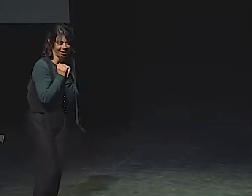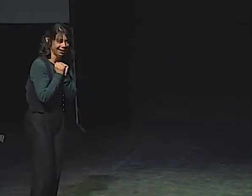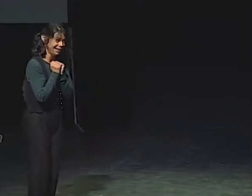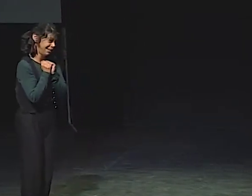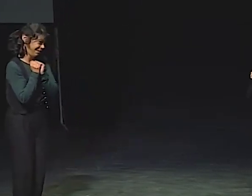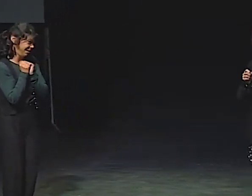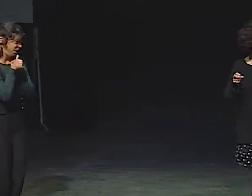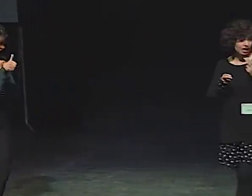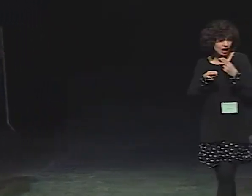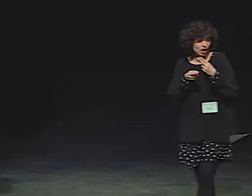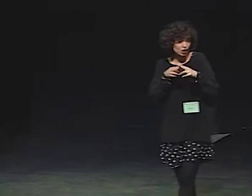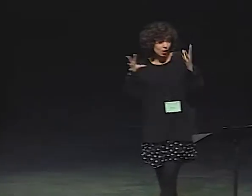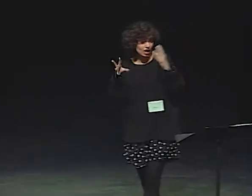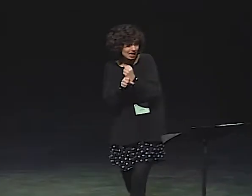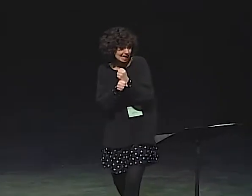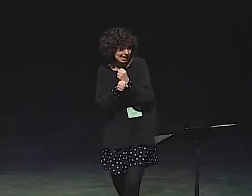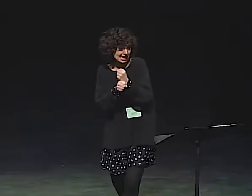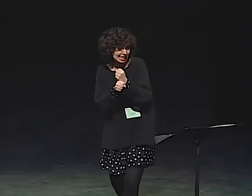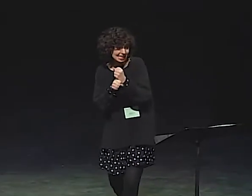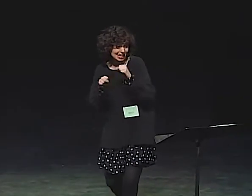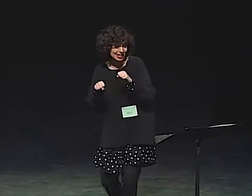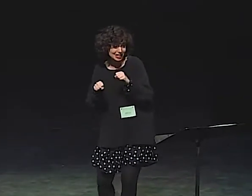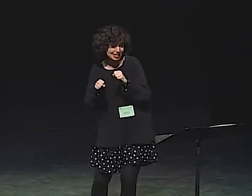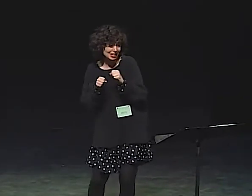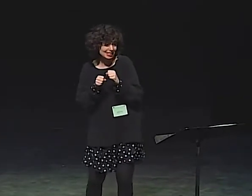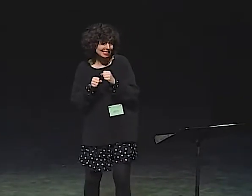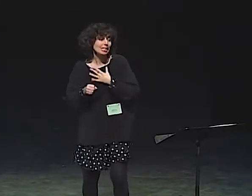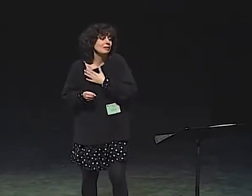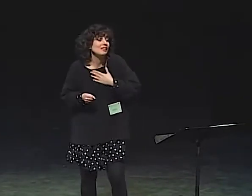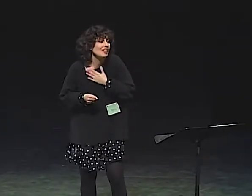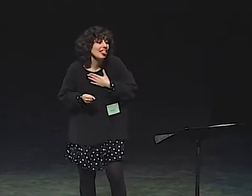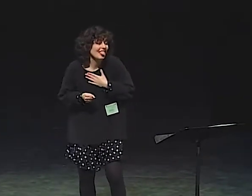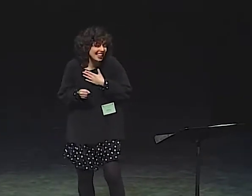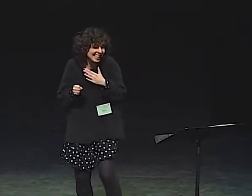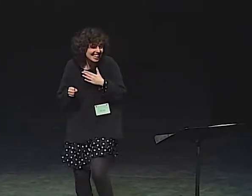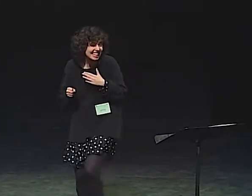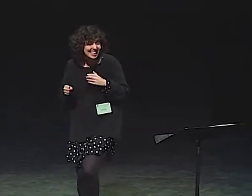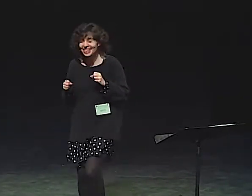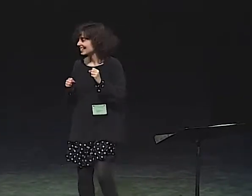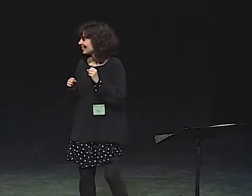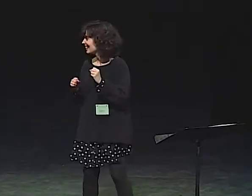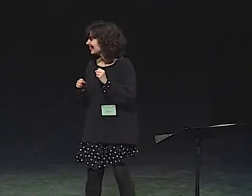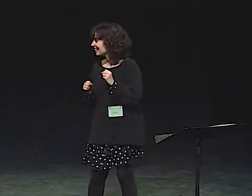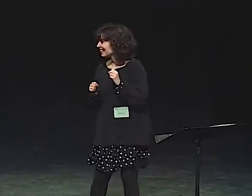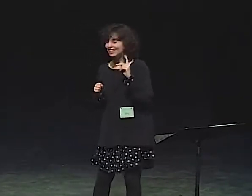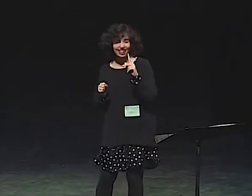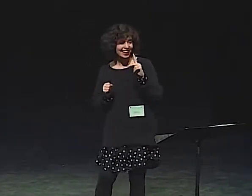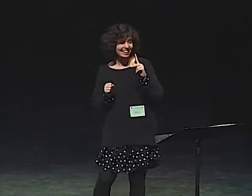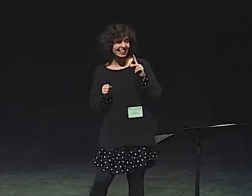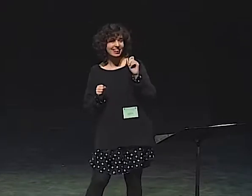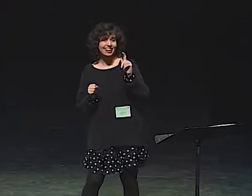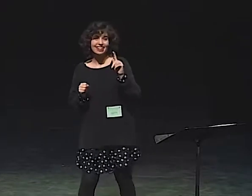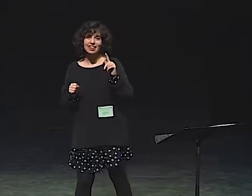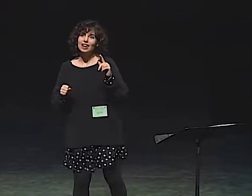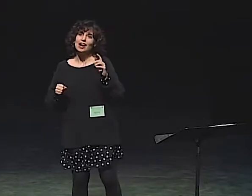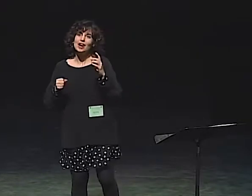IT'S OBVIOUS, SO-- CAN I JUST GIVE A SHORT SYNOPSIS, PLEASE,